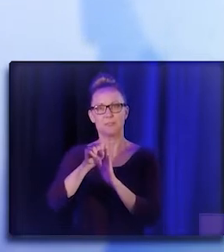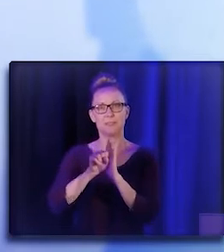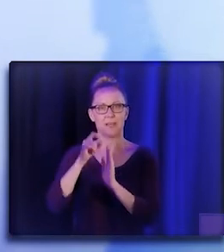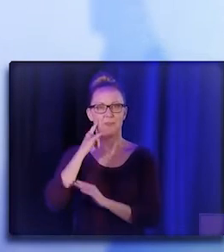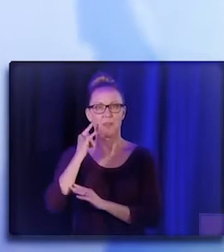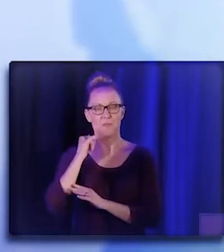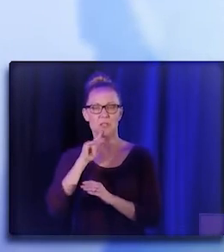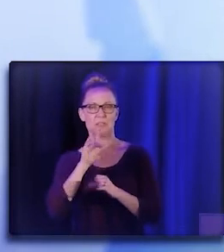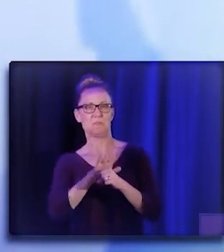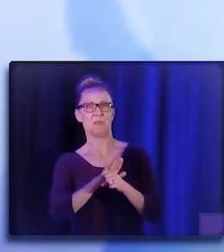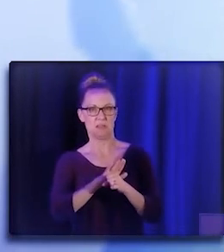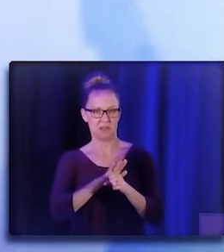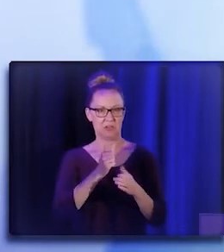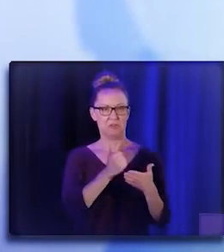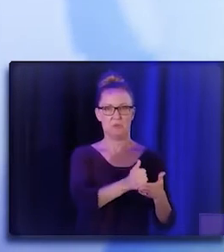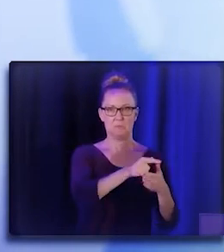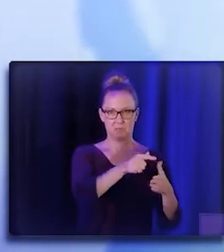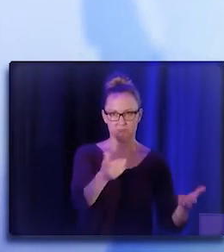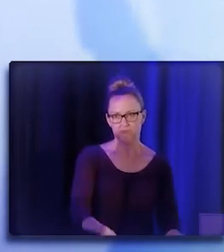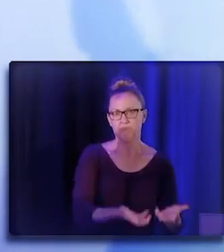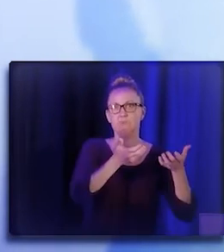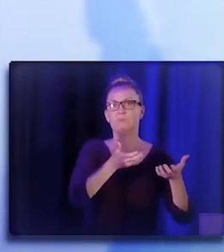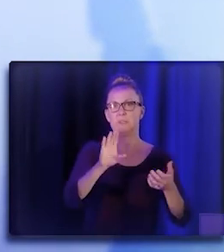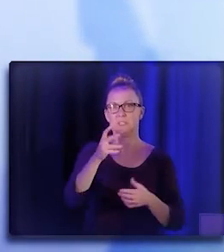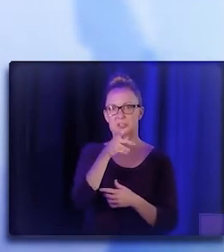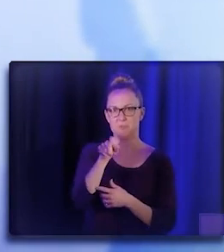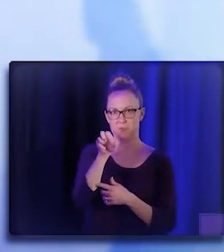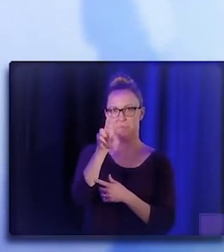of the change that we're hoping to see.